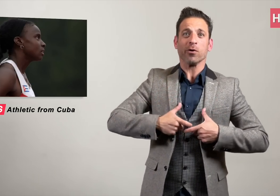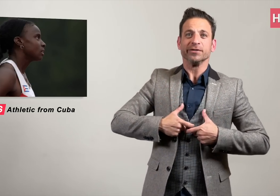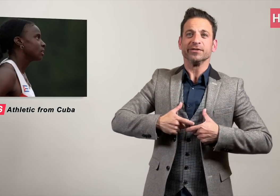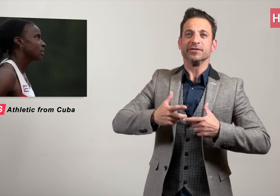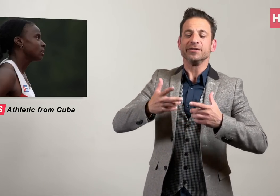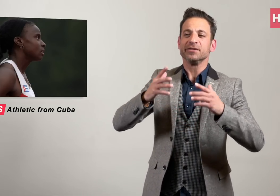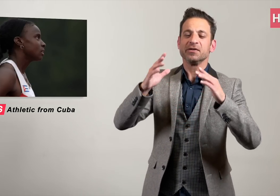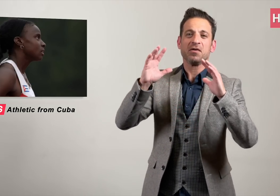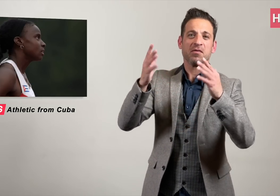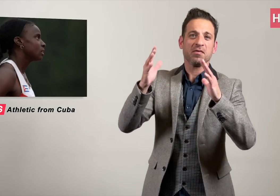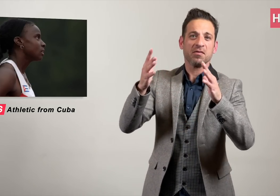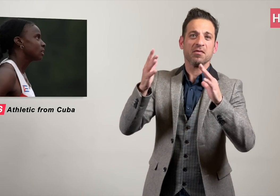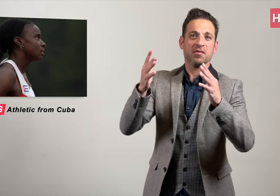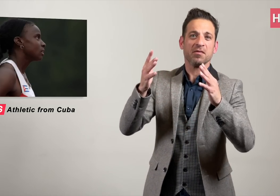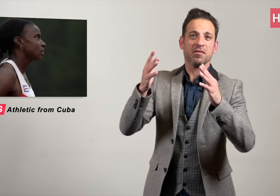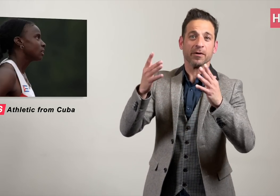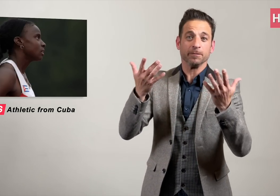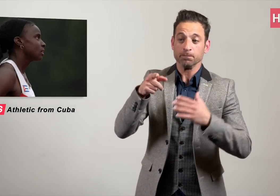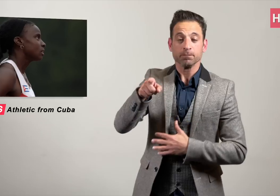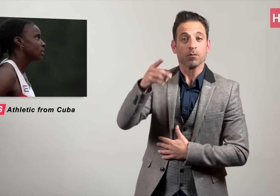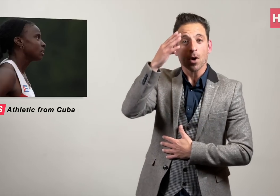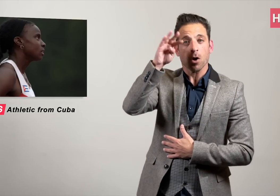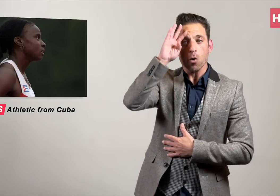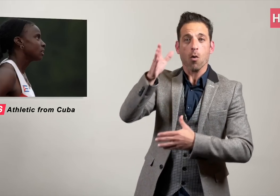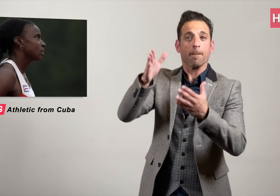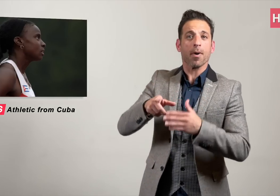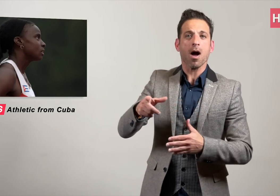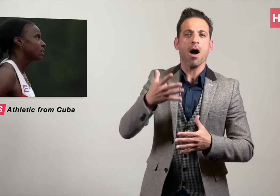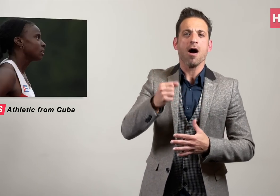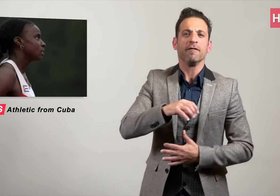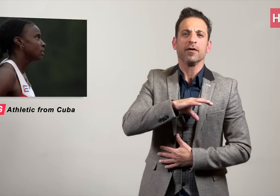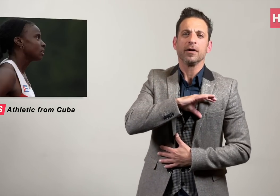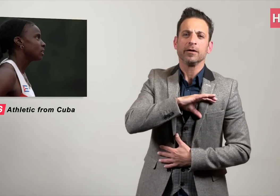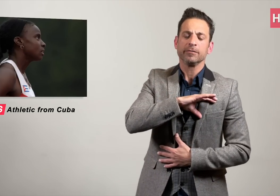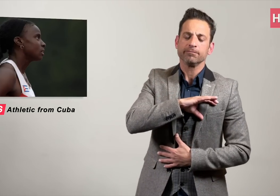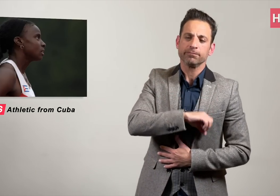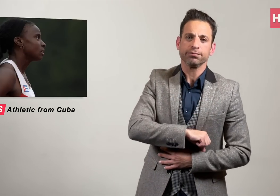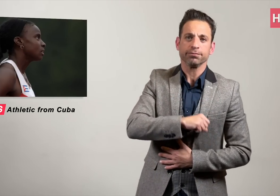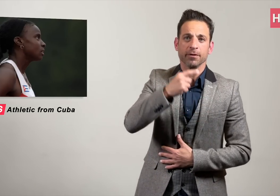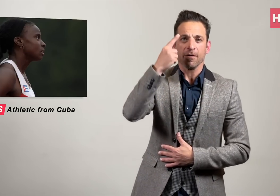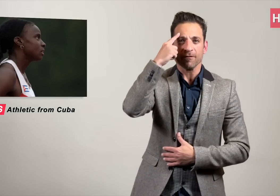she beat Suslaidy to win the gold and